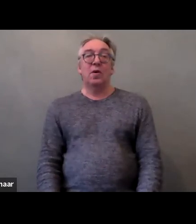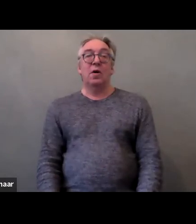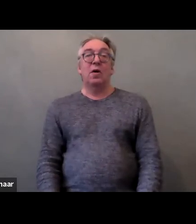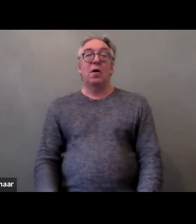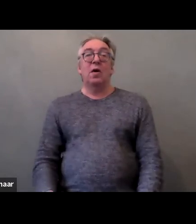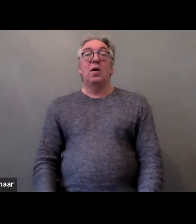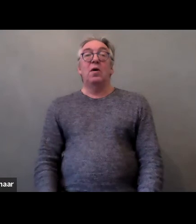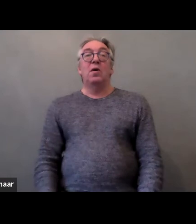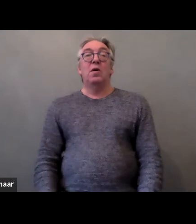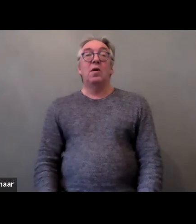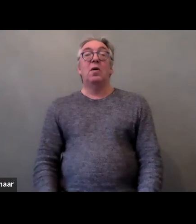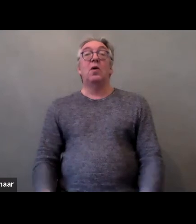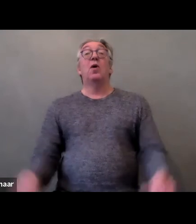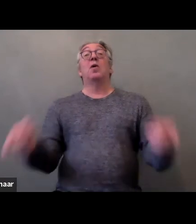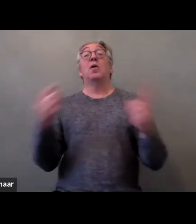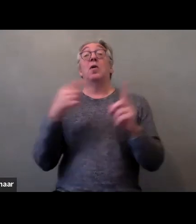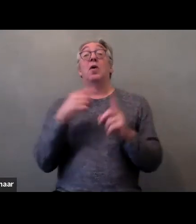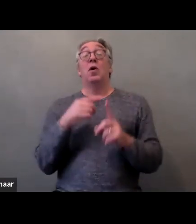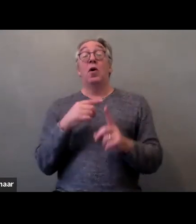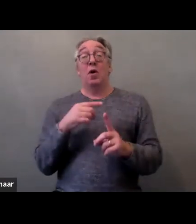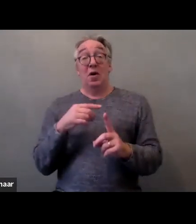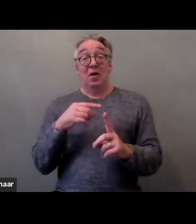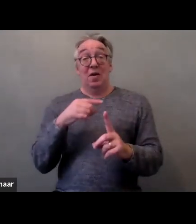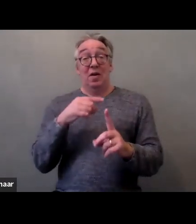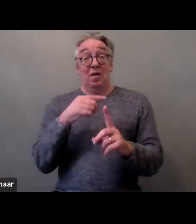we made case studies of the most common stories we heard